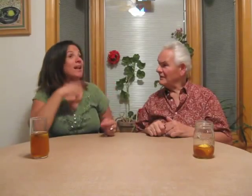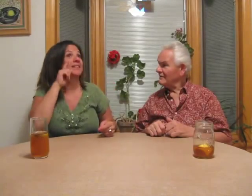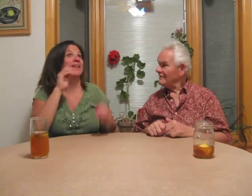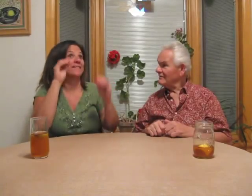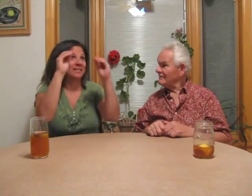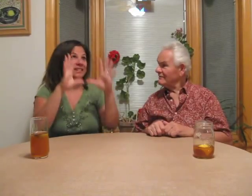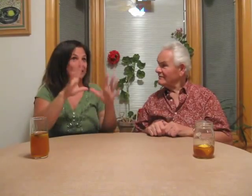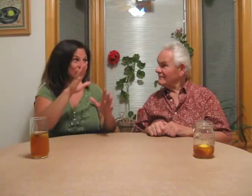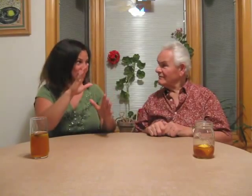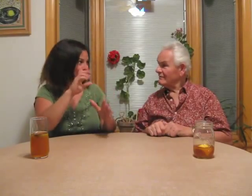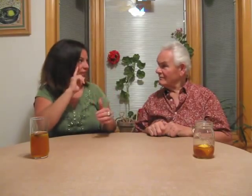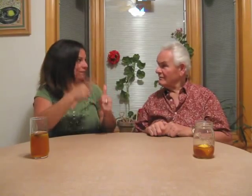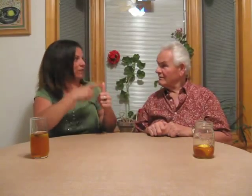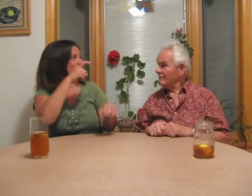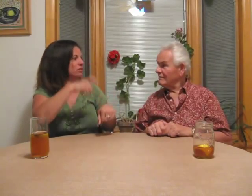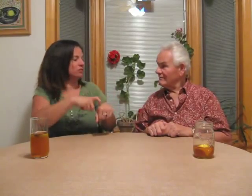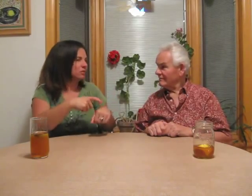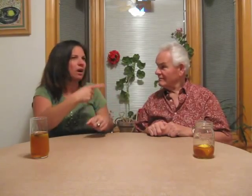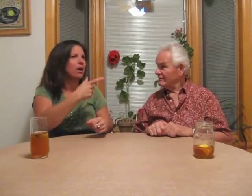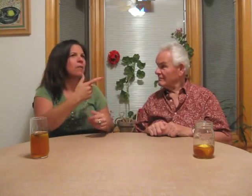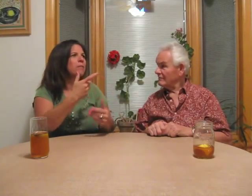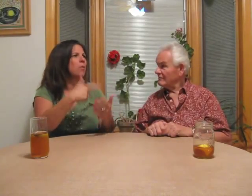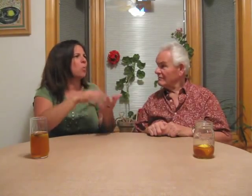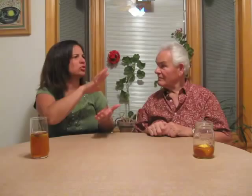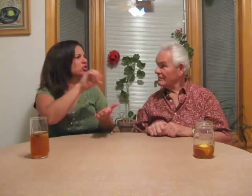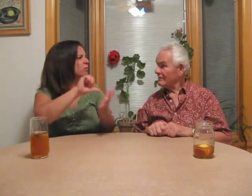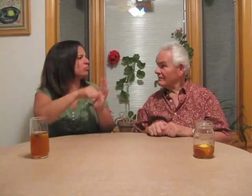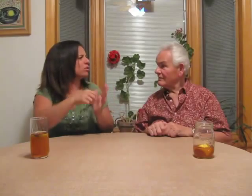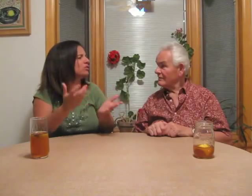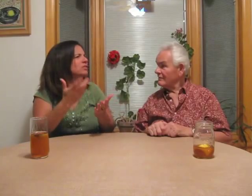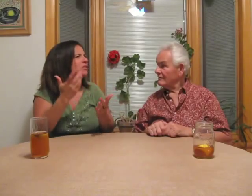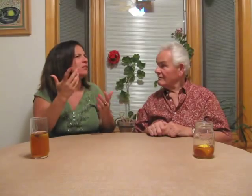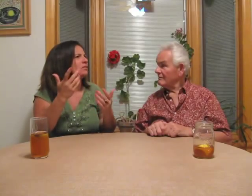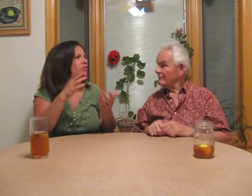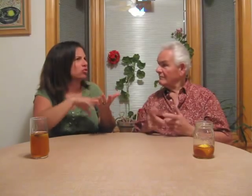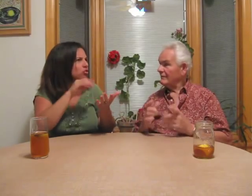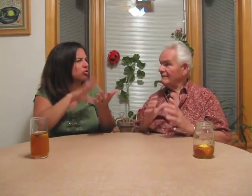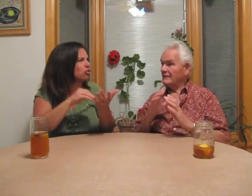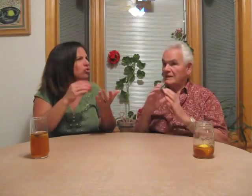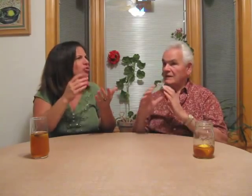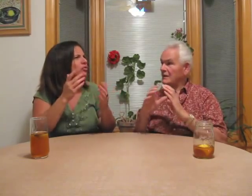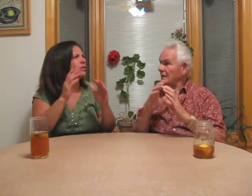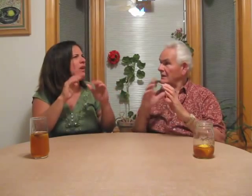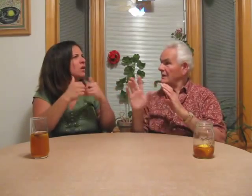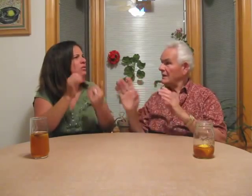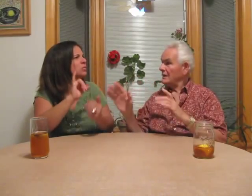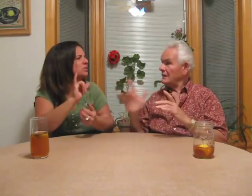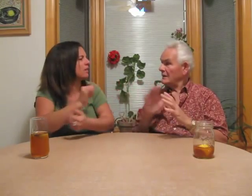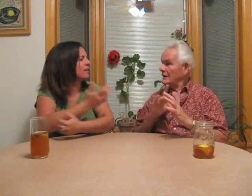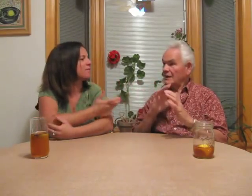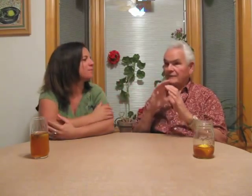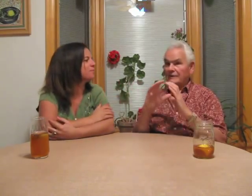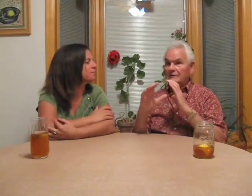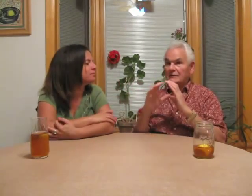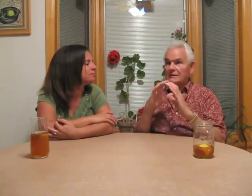When you had a Deaf teacher for the first time, what was your impression? What was your learning experience like?